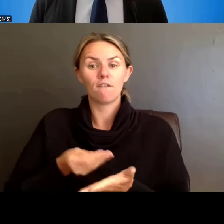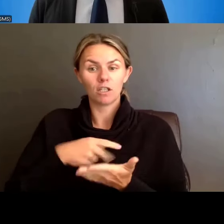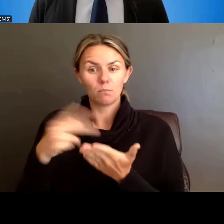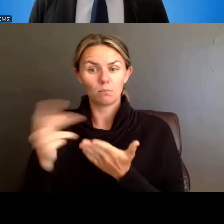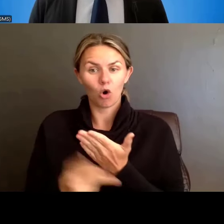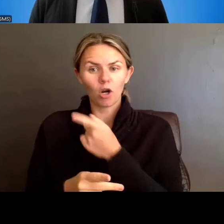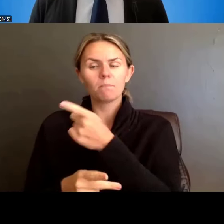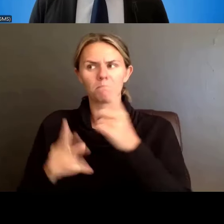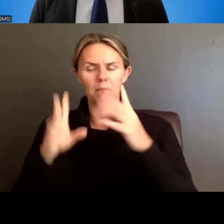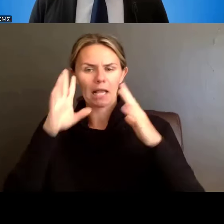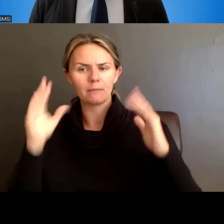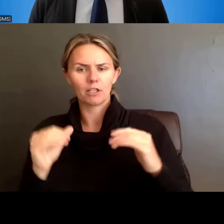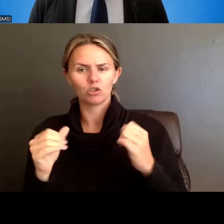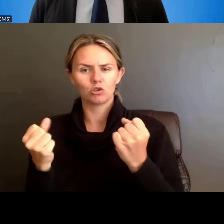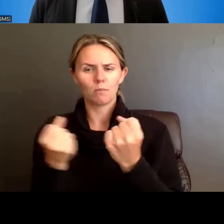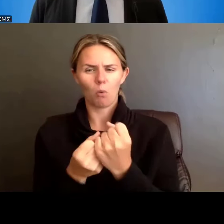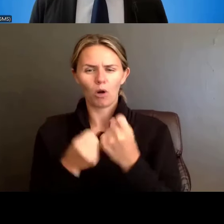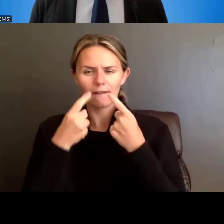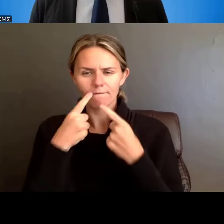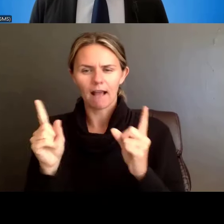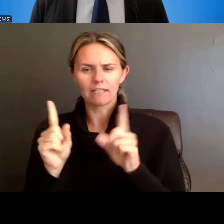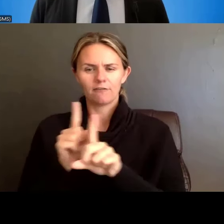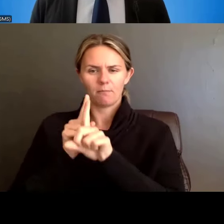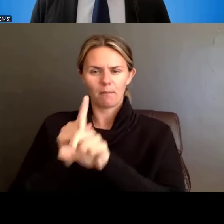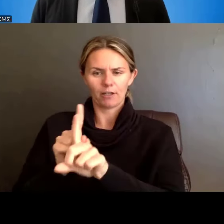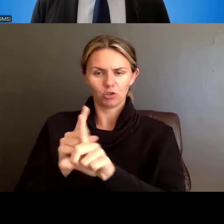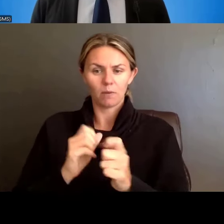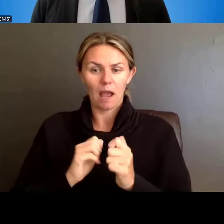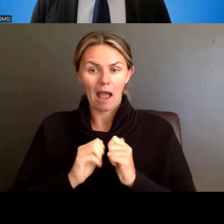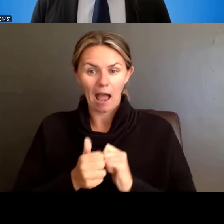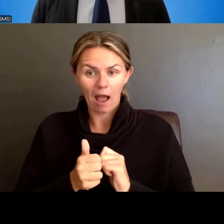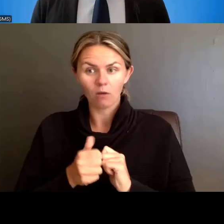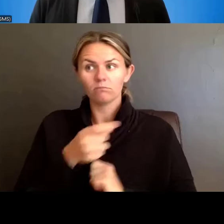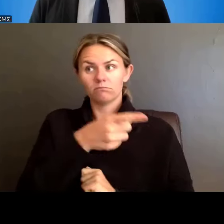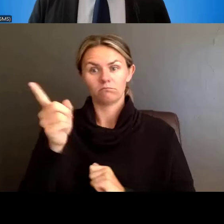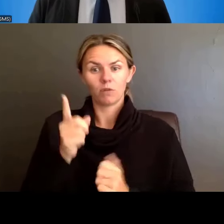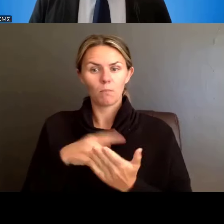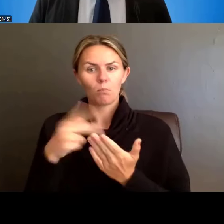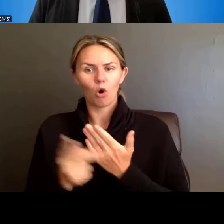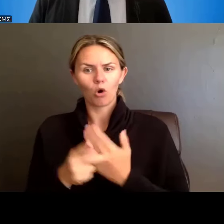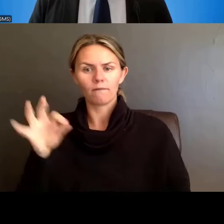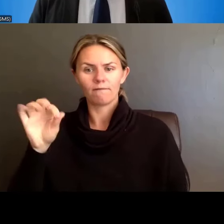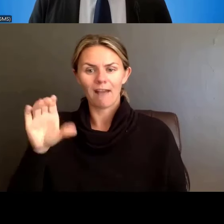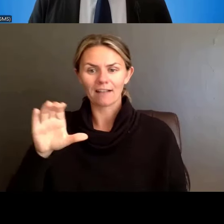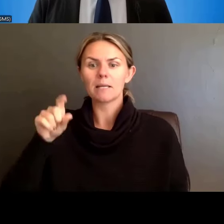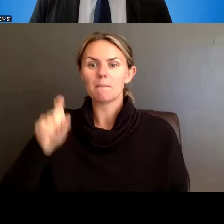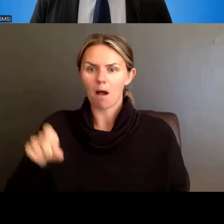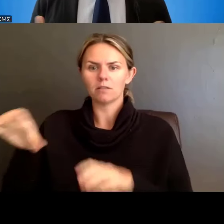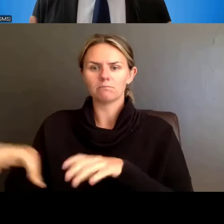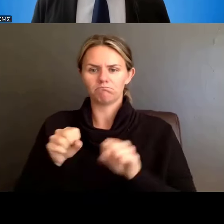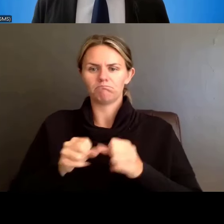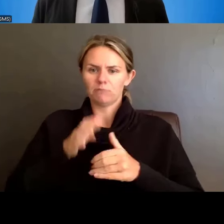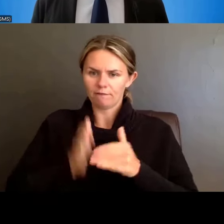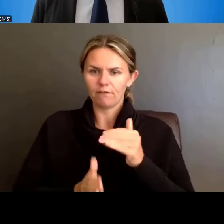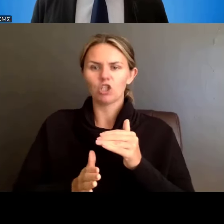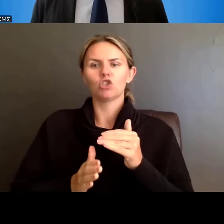by ensuring that all program faculty complete formal mentor training with appropriate periodic refreshers.